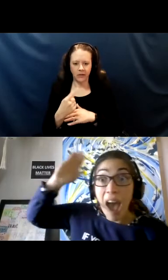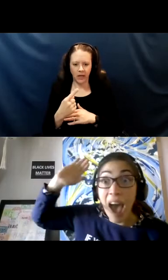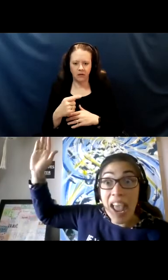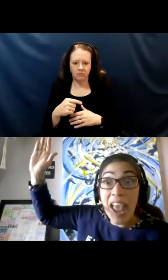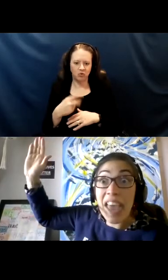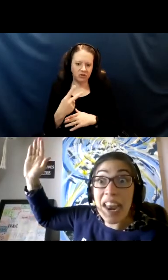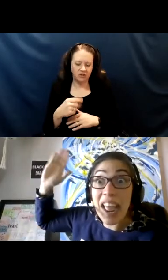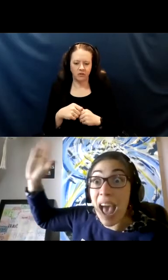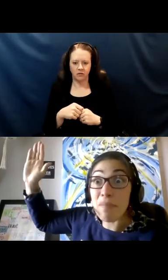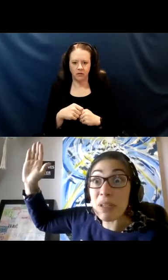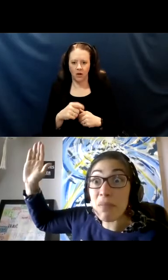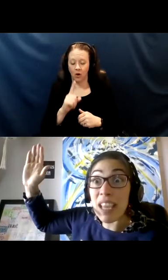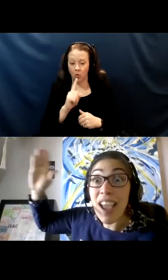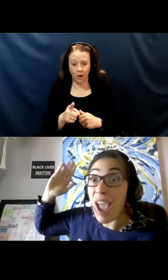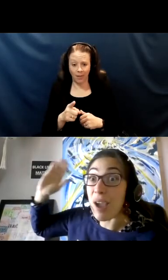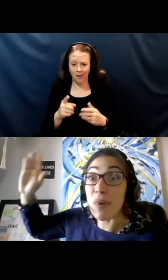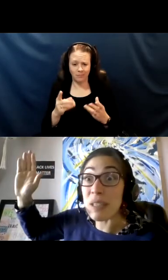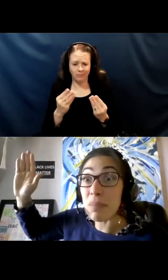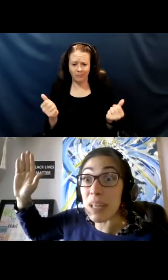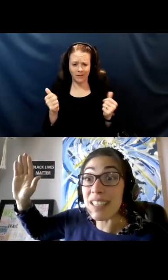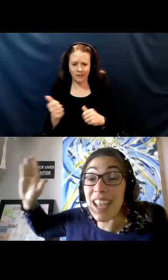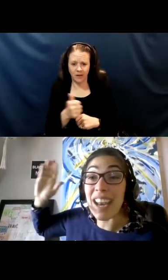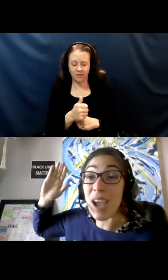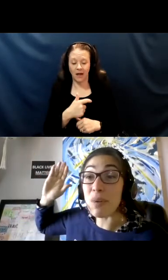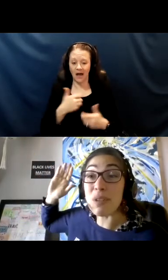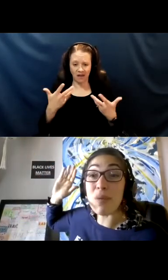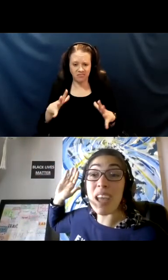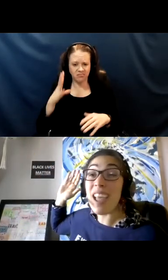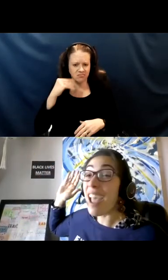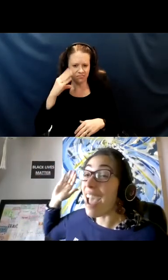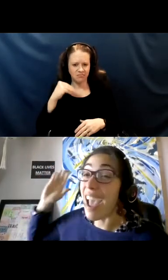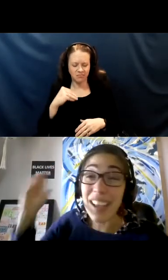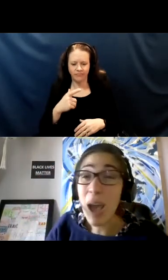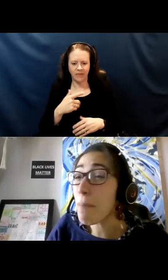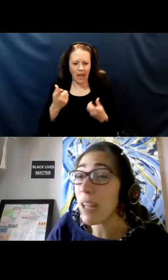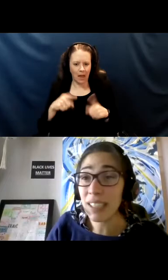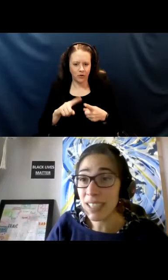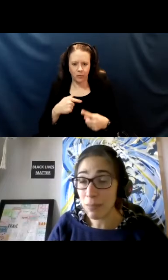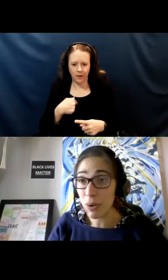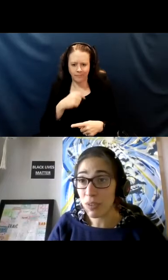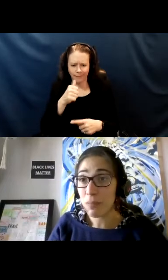I had it, it happened to me, it wasn't pleasant and I would do it a million times over